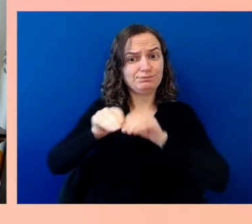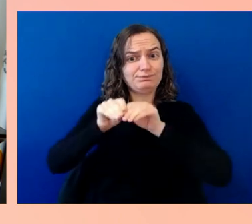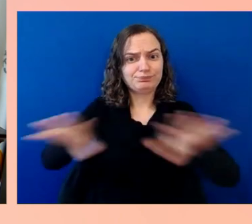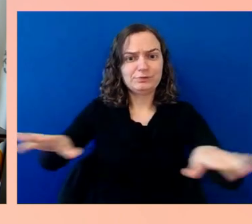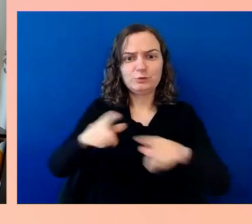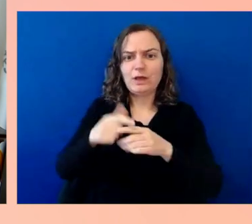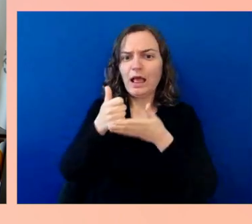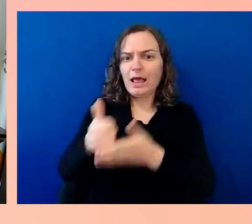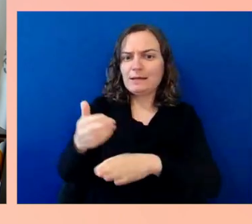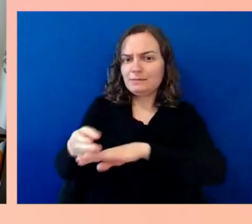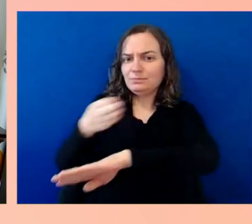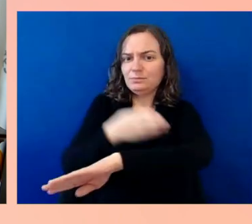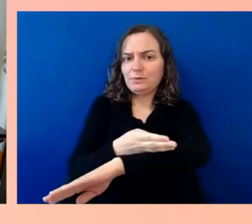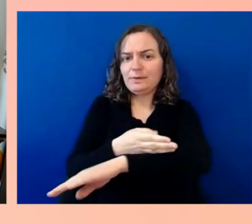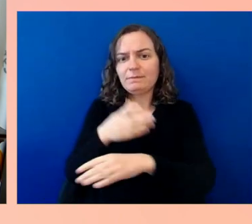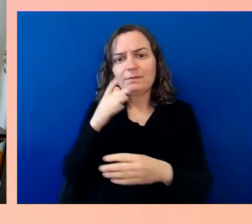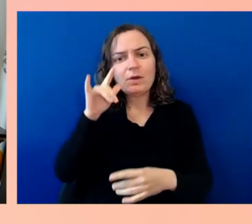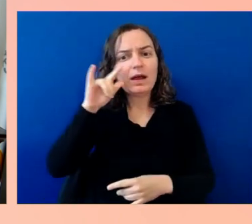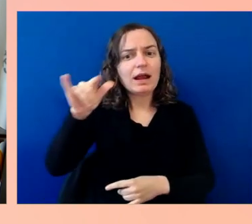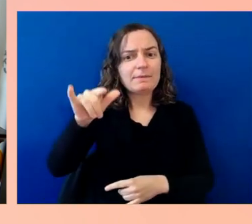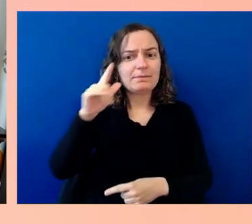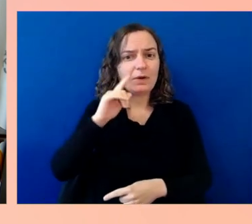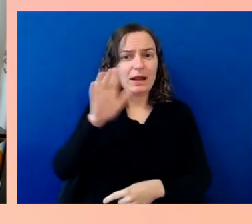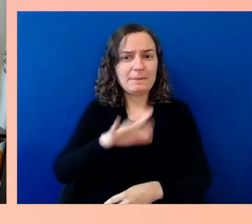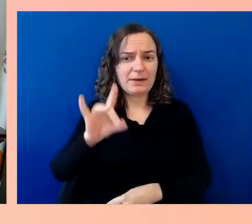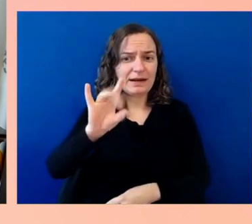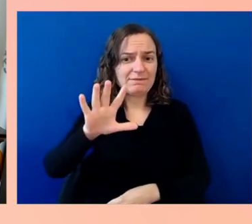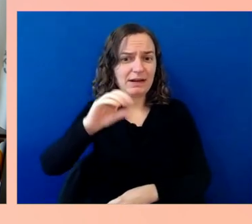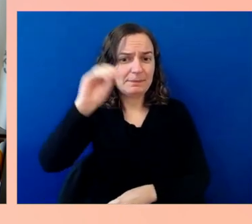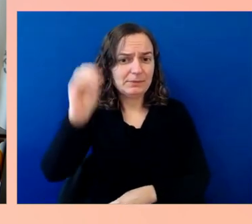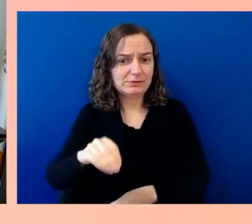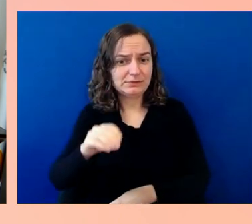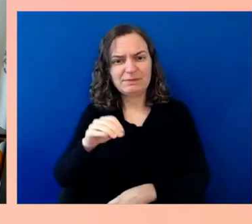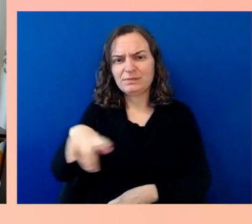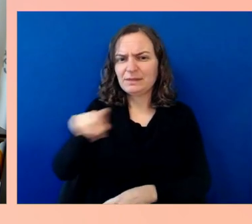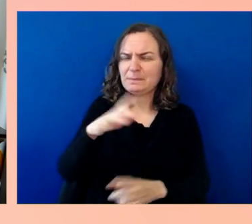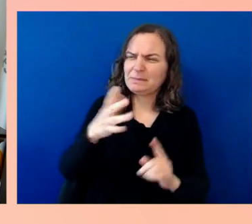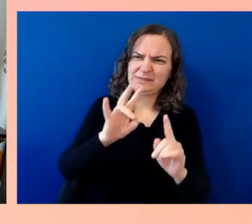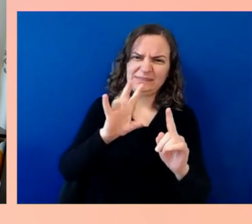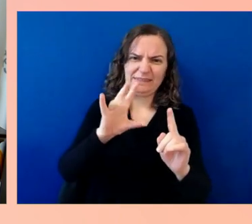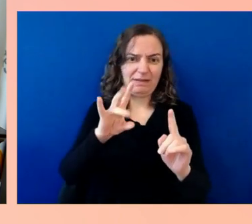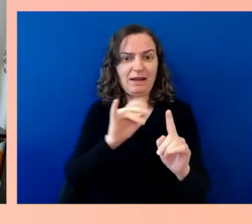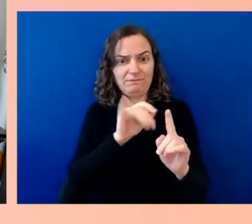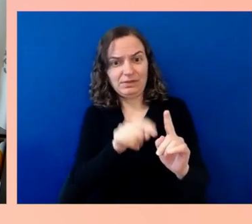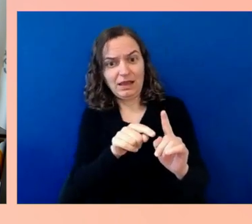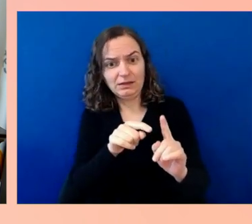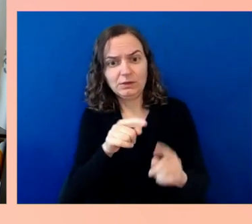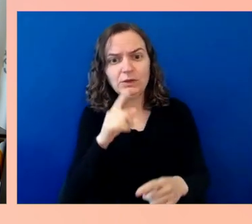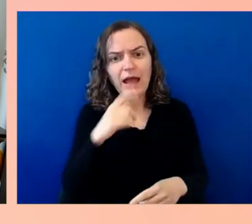75 of those, have features that are going to make those airport terminals more accessible to people with disabilities.